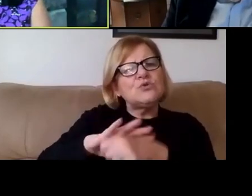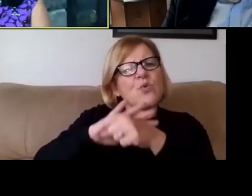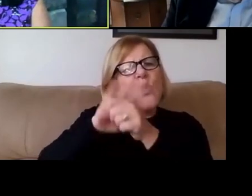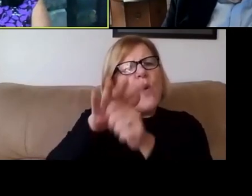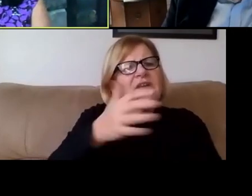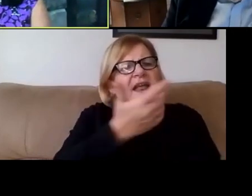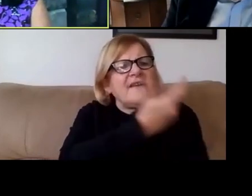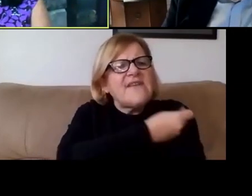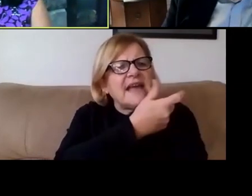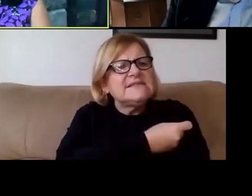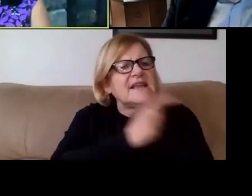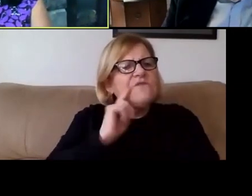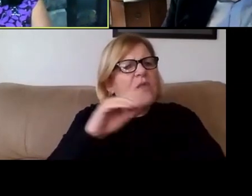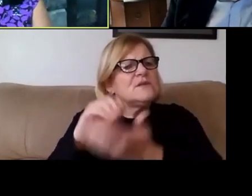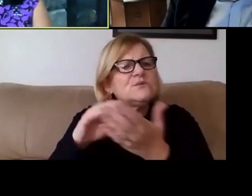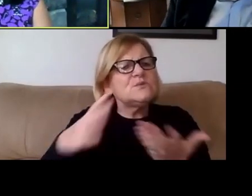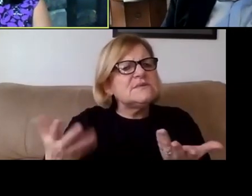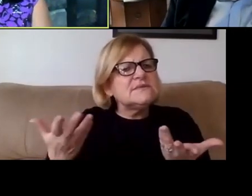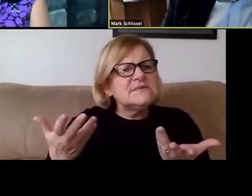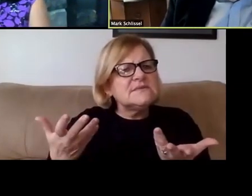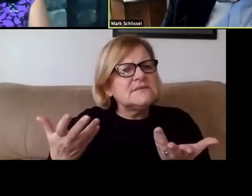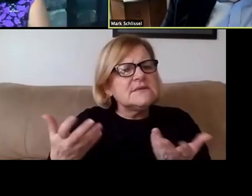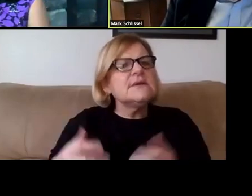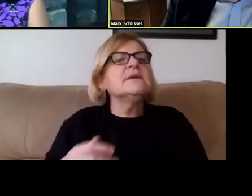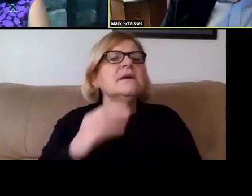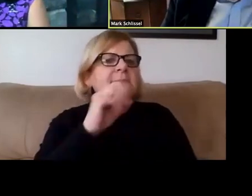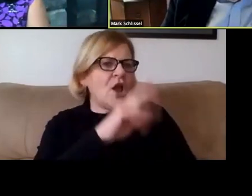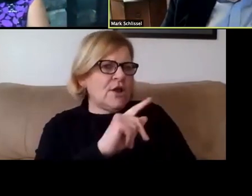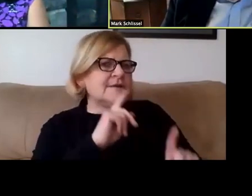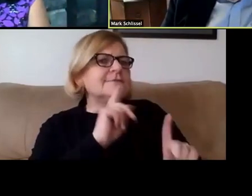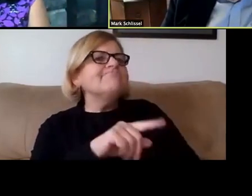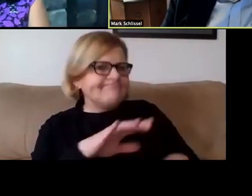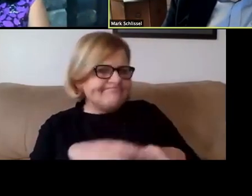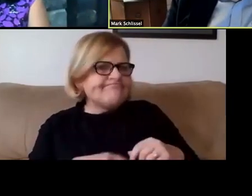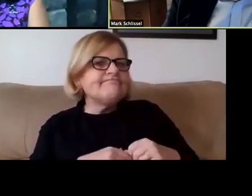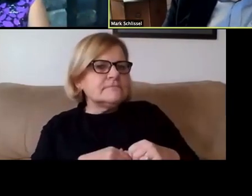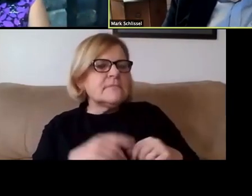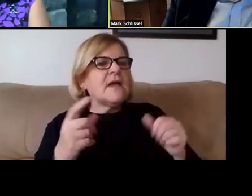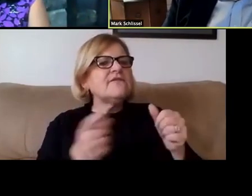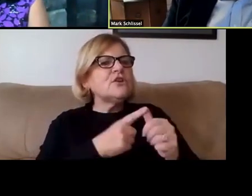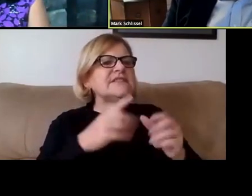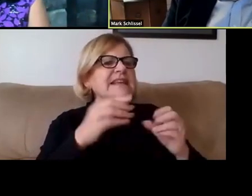"for our students?" Yeah, so first to give people a sense of timing,